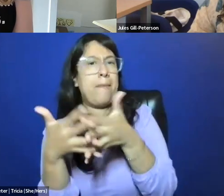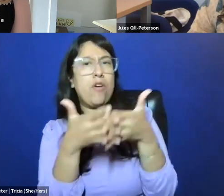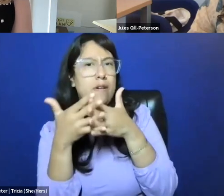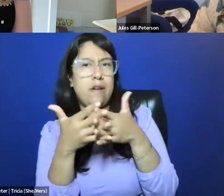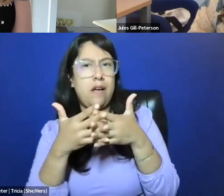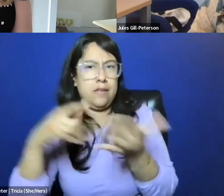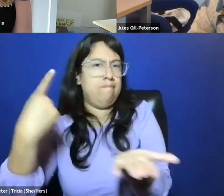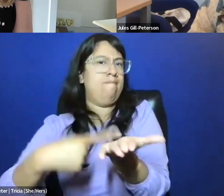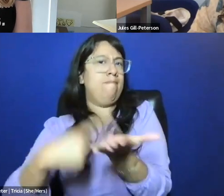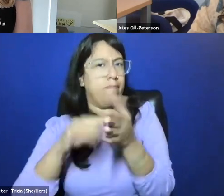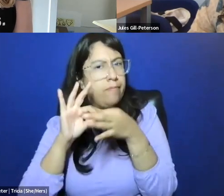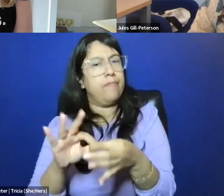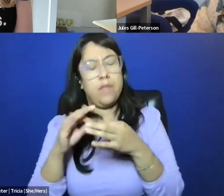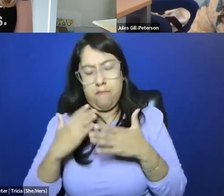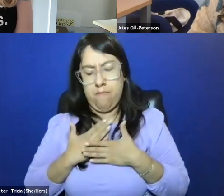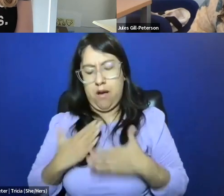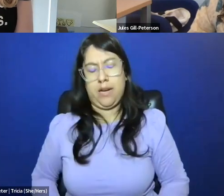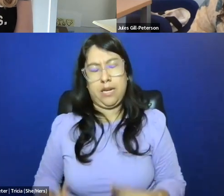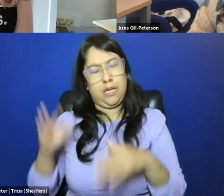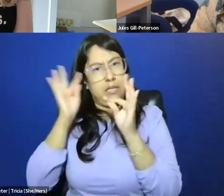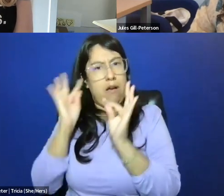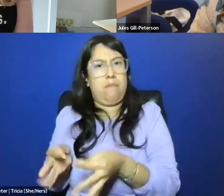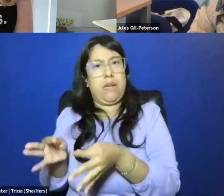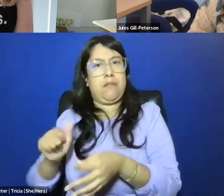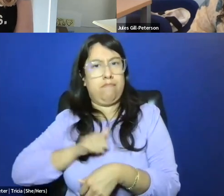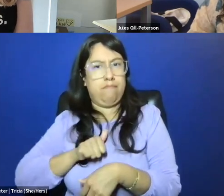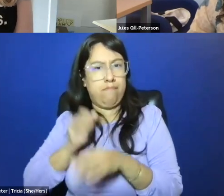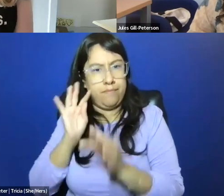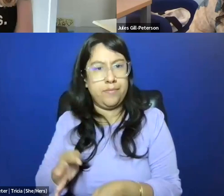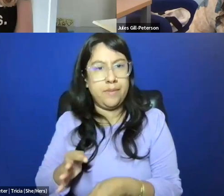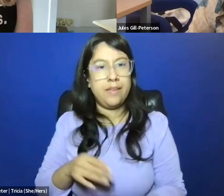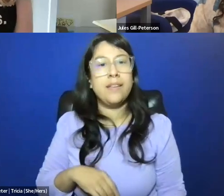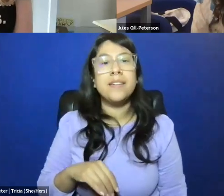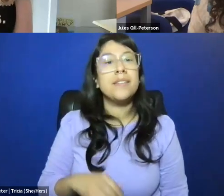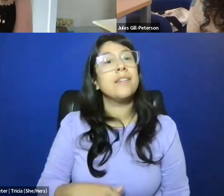about bodily autonomy, what work is the child doing? Sure, thank you.